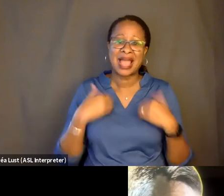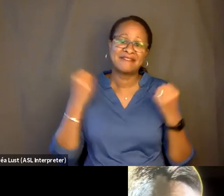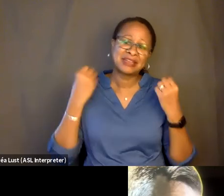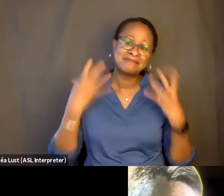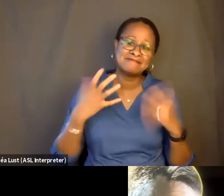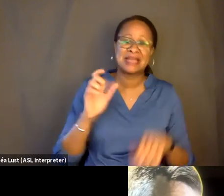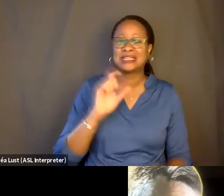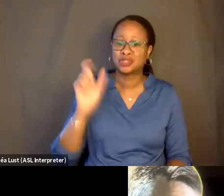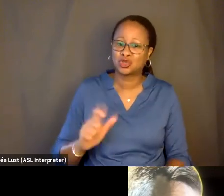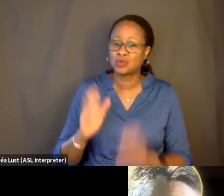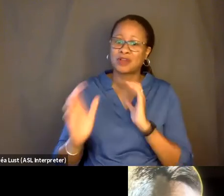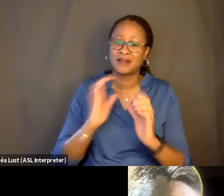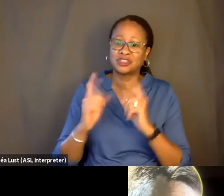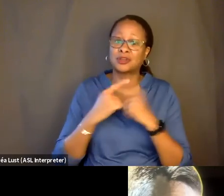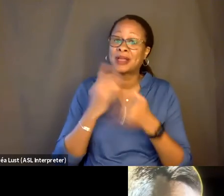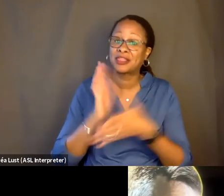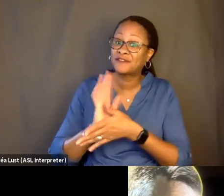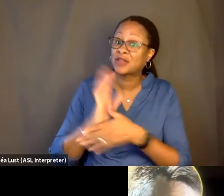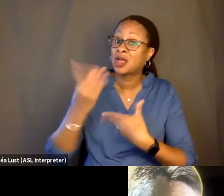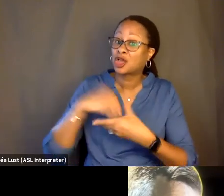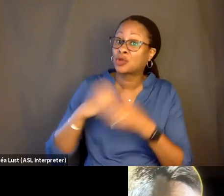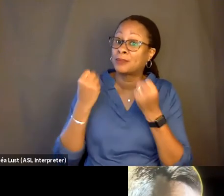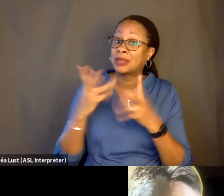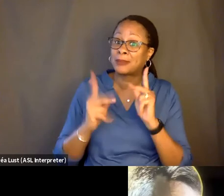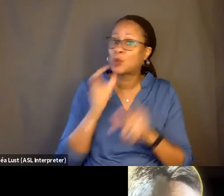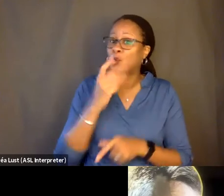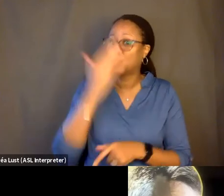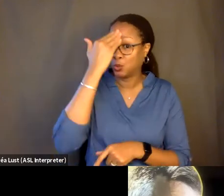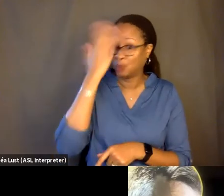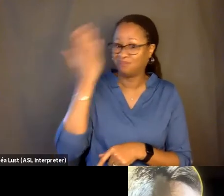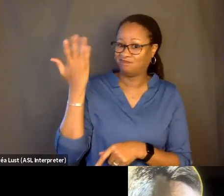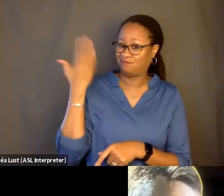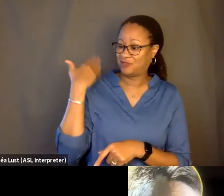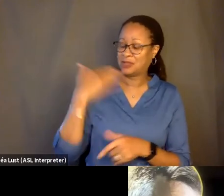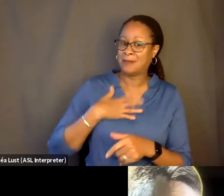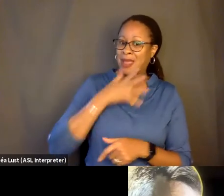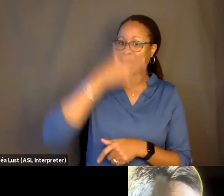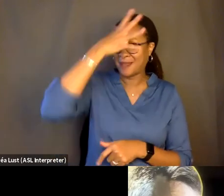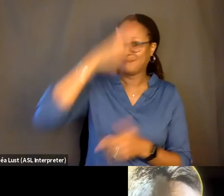with people about the film, including lots of people who knew my parents, I'm sort of learning new things